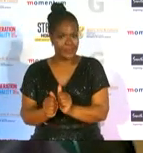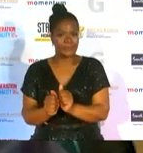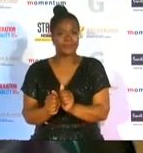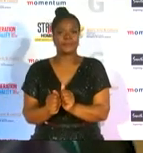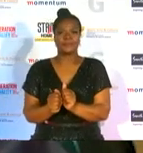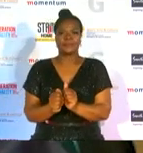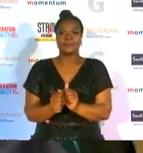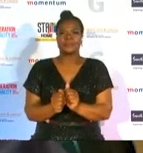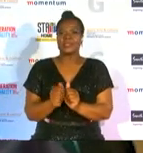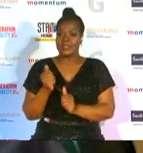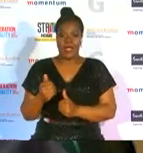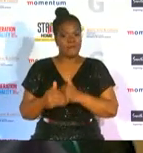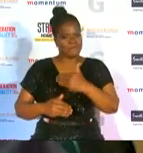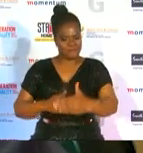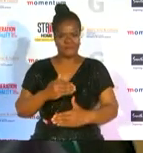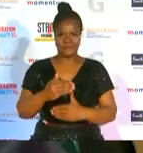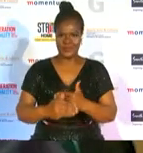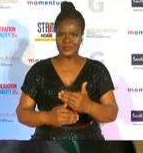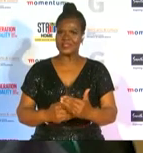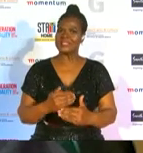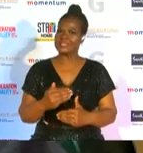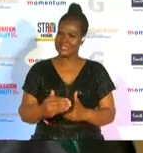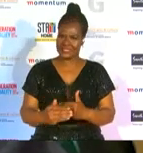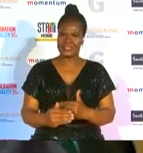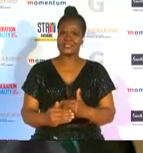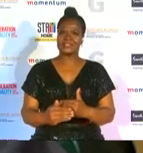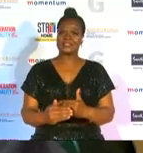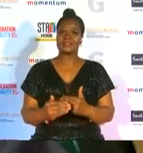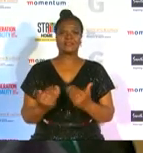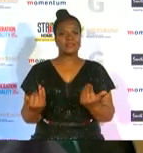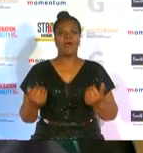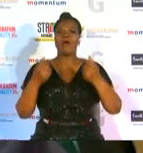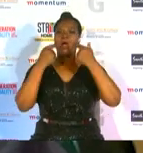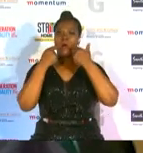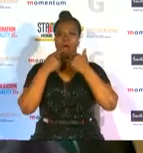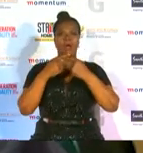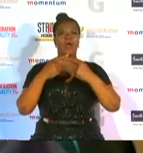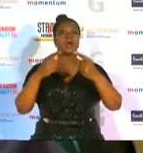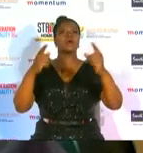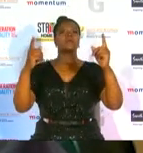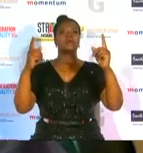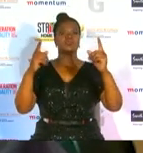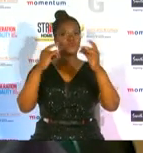of a process stand a chance of being announced as winners